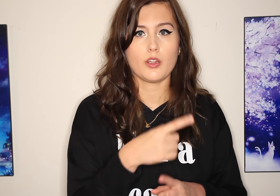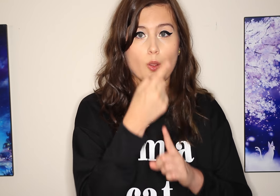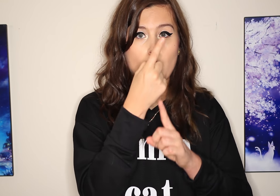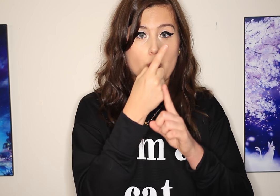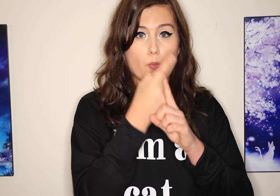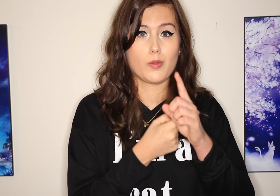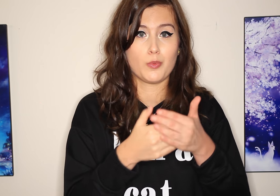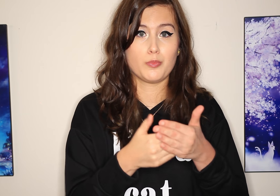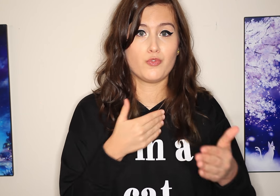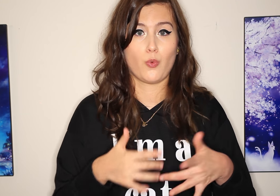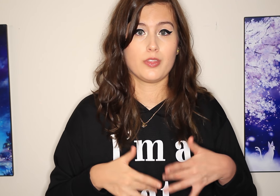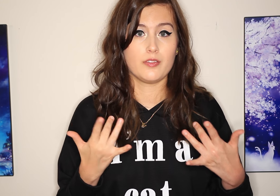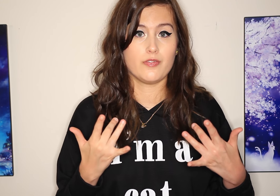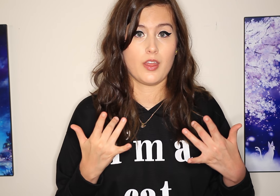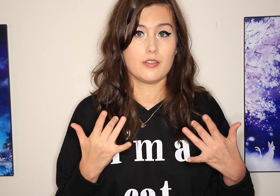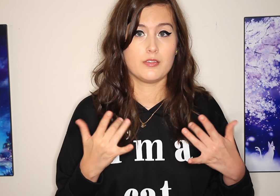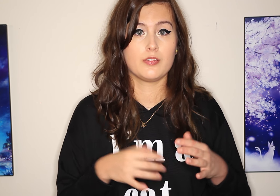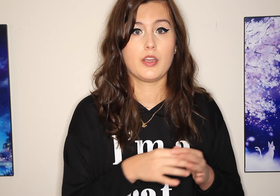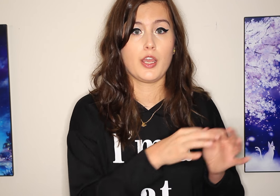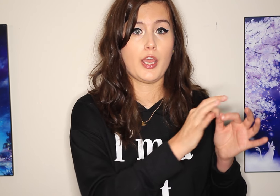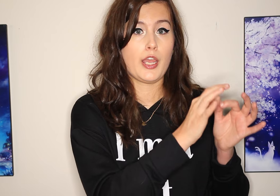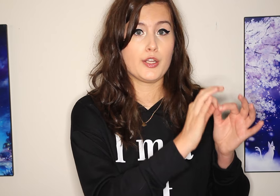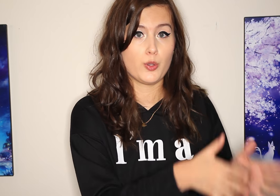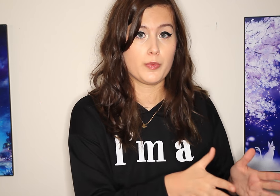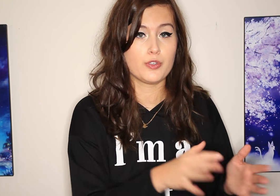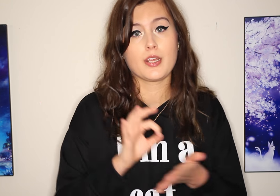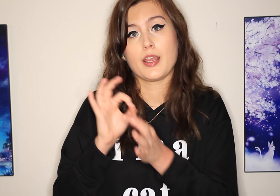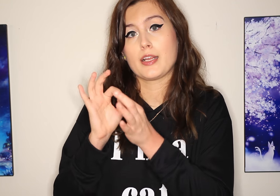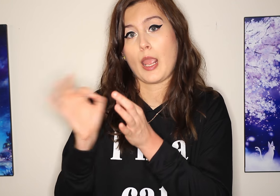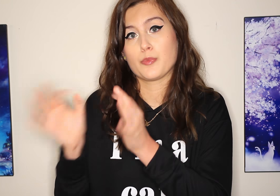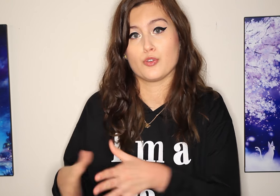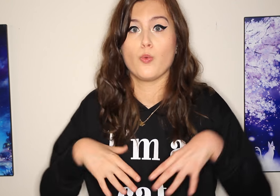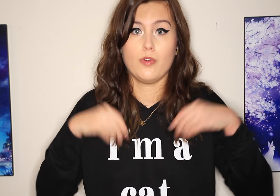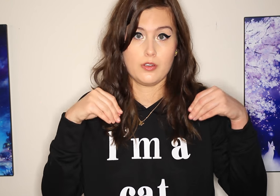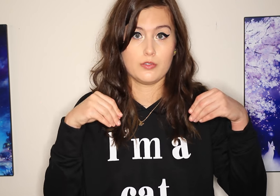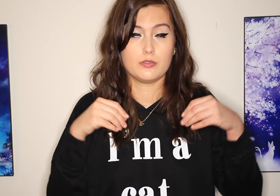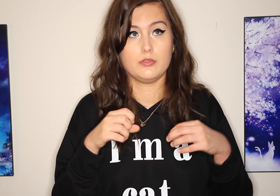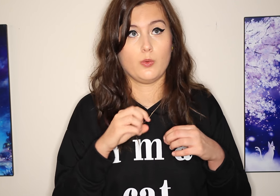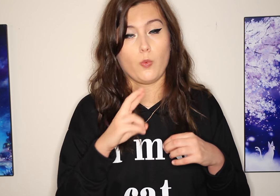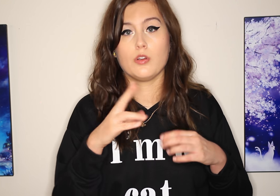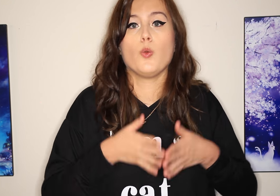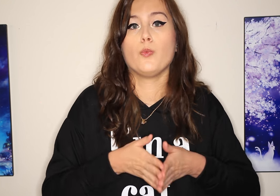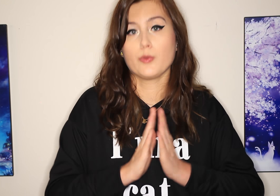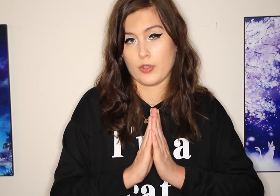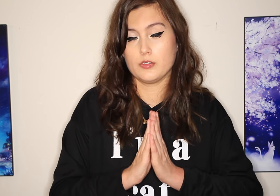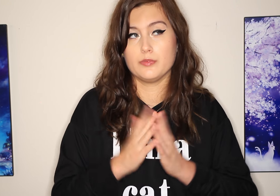A month before the event, the interpreter and captioner were hired, or at least requested.